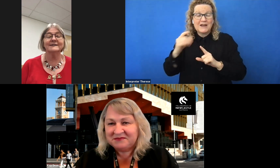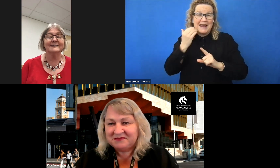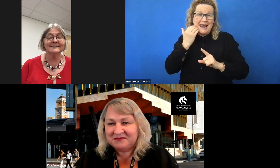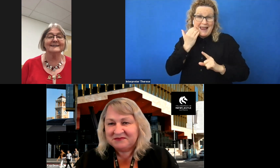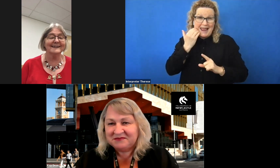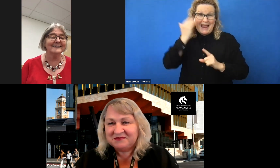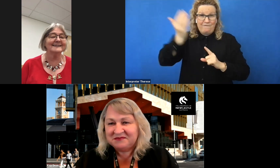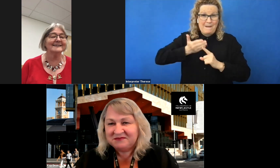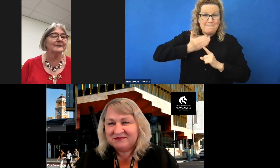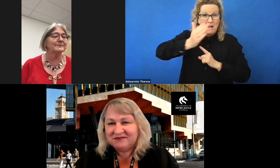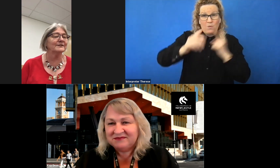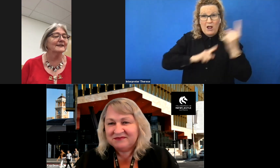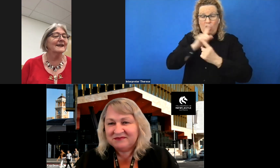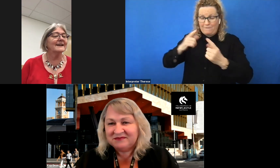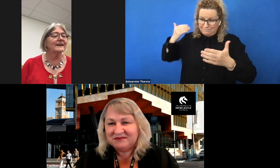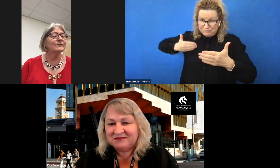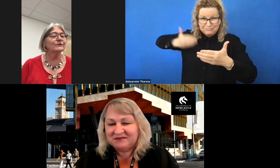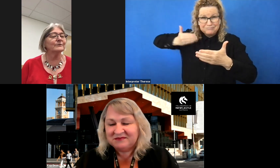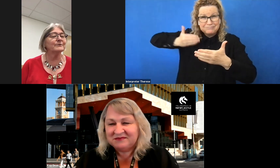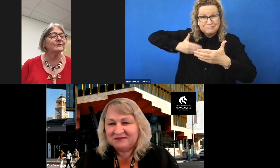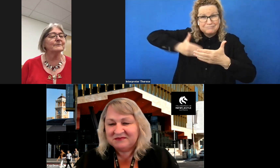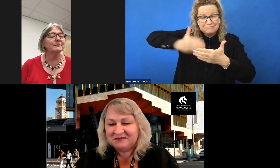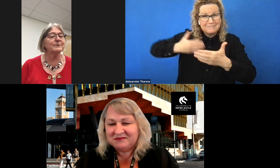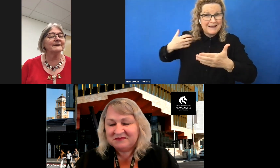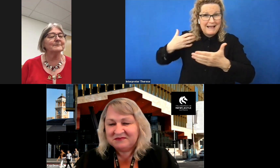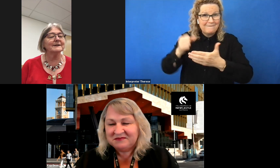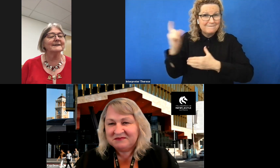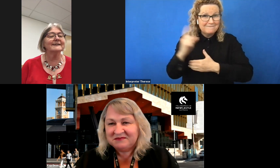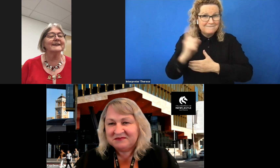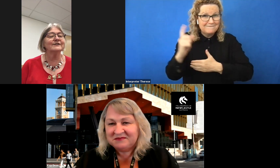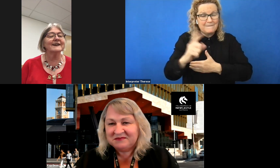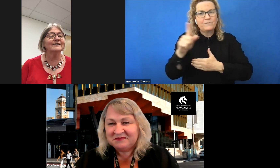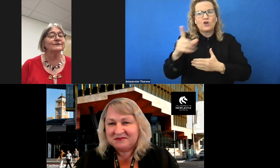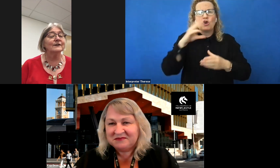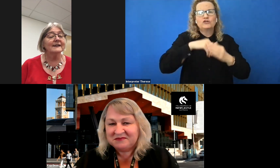assisted in its inception. Kay's contribution to people with disabilities in the educational